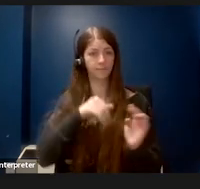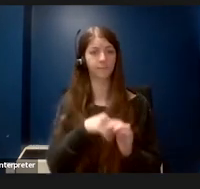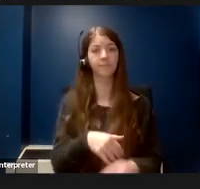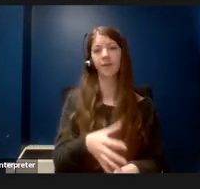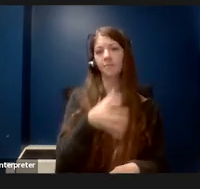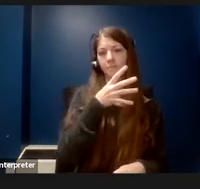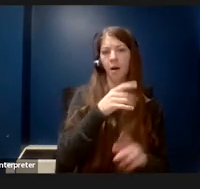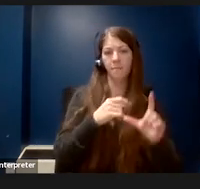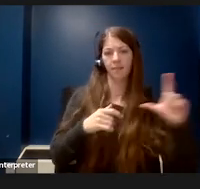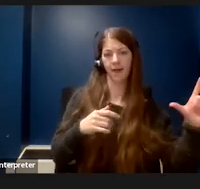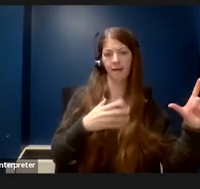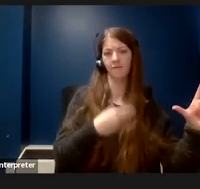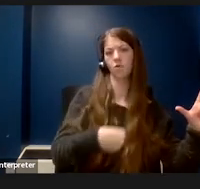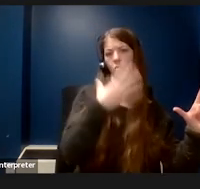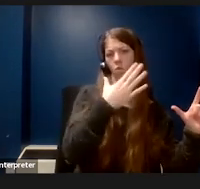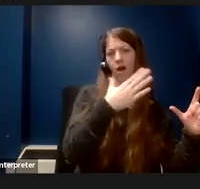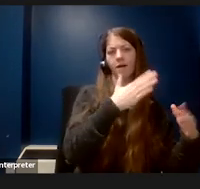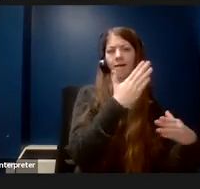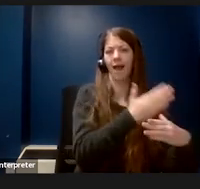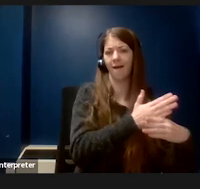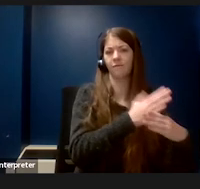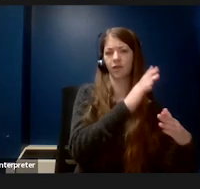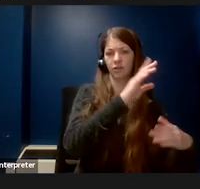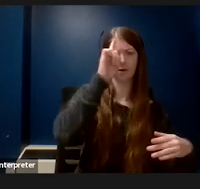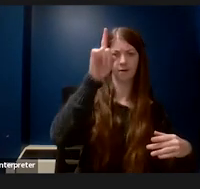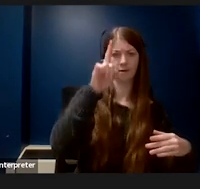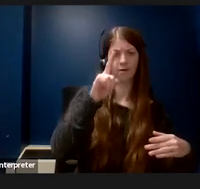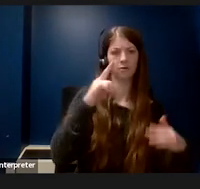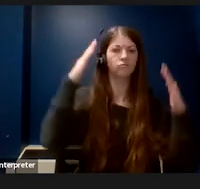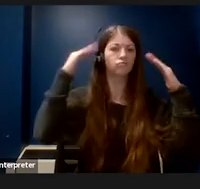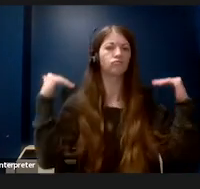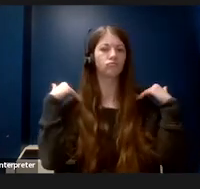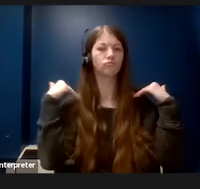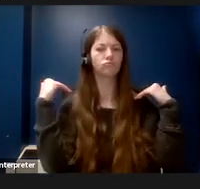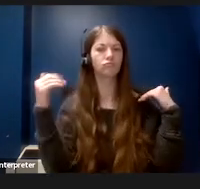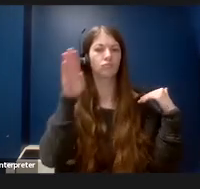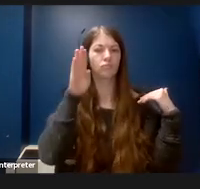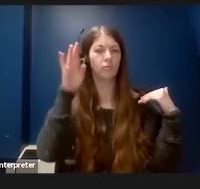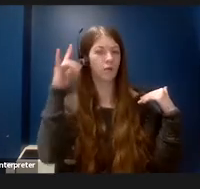is a white, average-heighted woman with shoulder length brown hair and is kneeling down to my